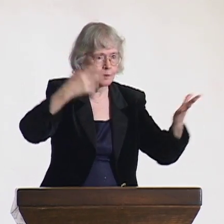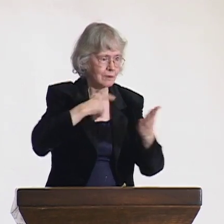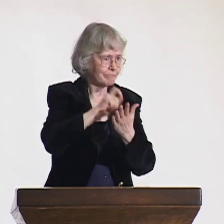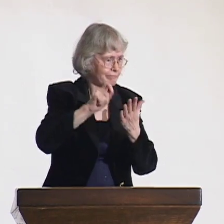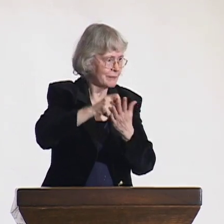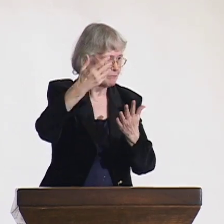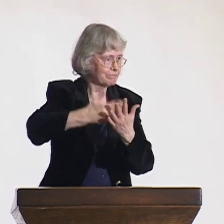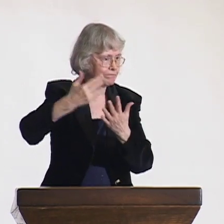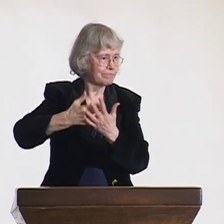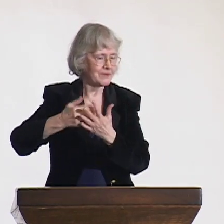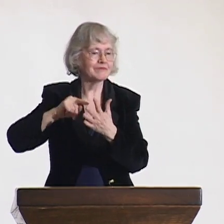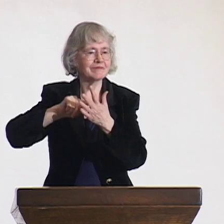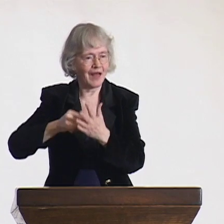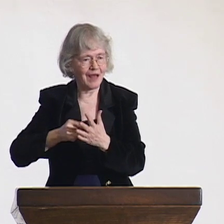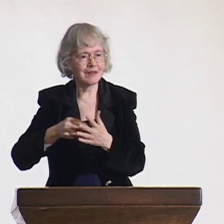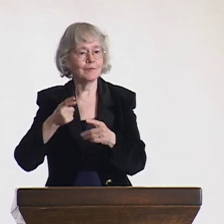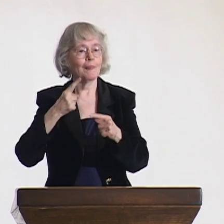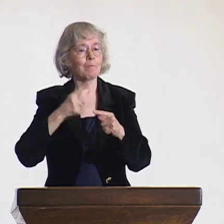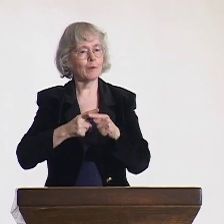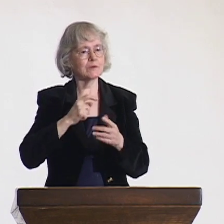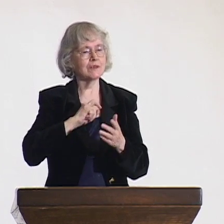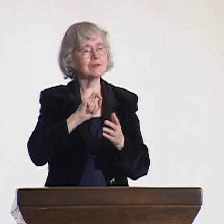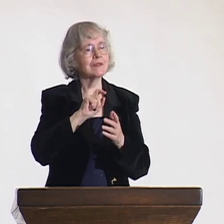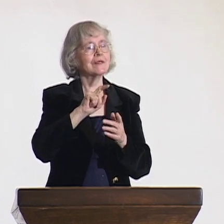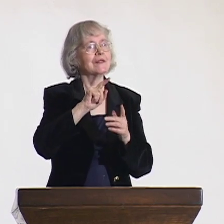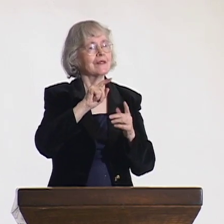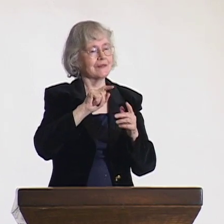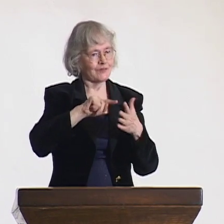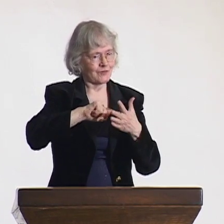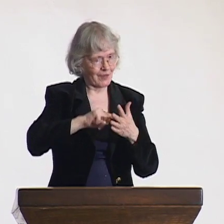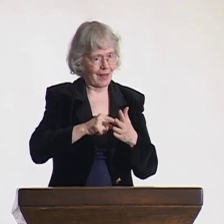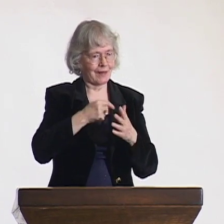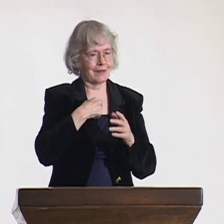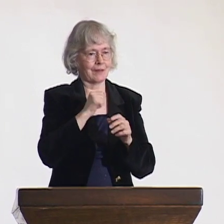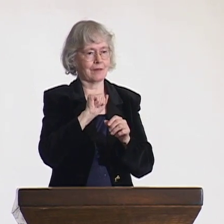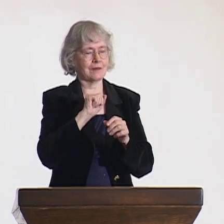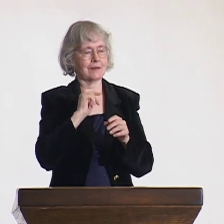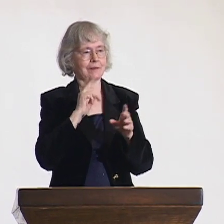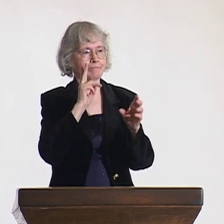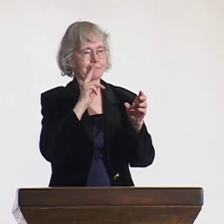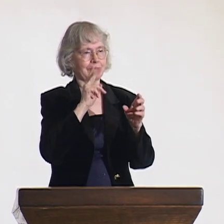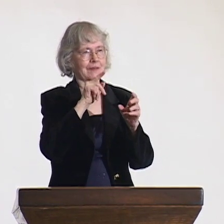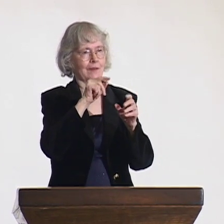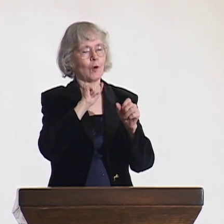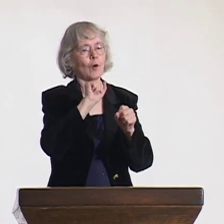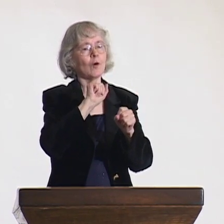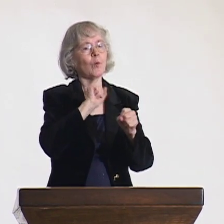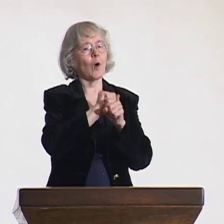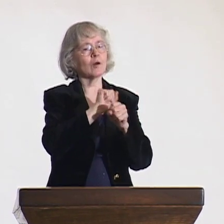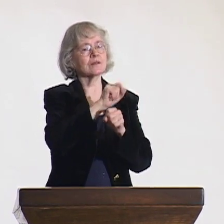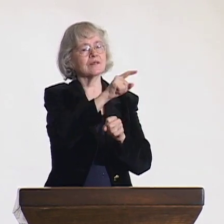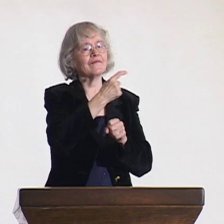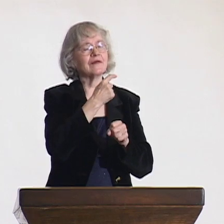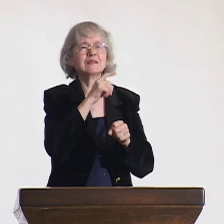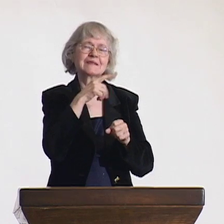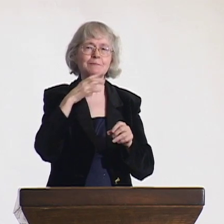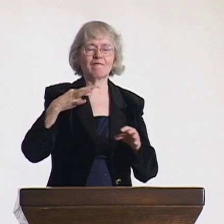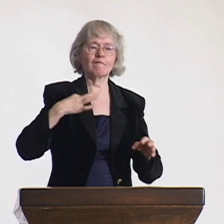As I worked for the Finnish Association of the Deaf, I worked with them to come up with committees and develop deaf education